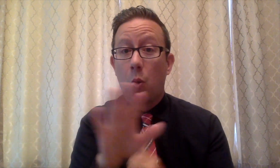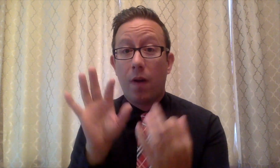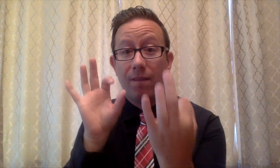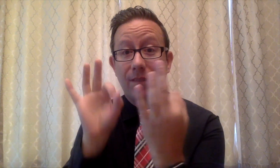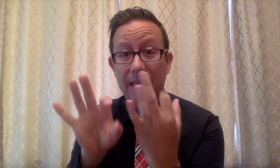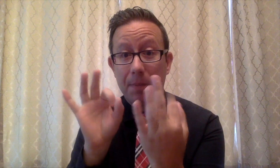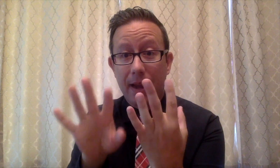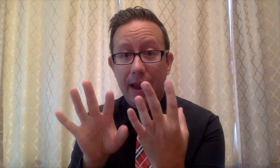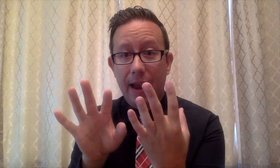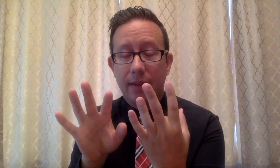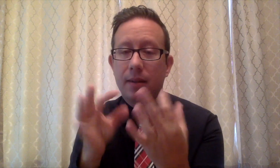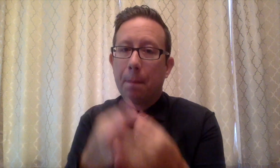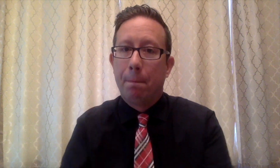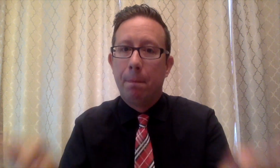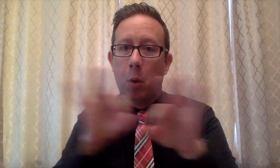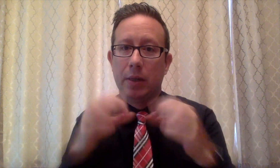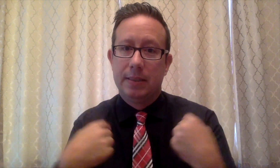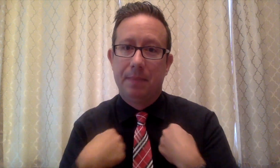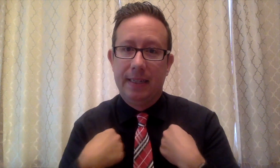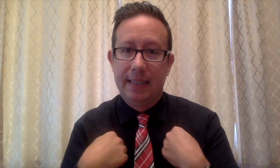Your feedback is very important to me.